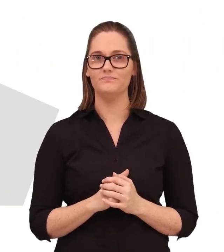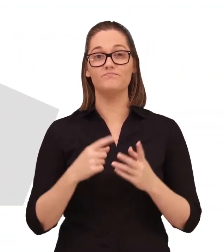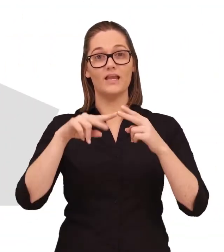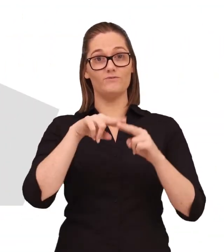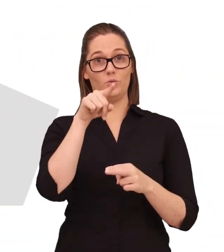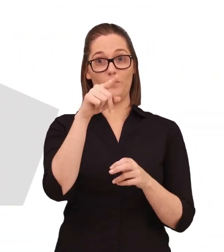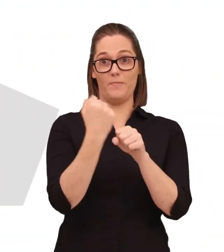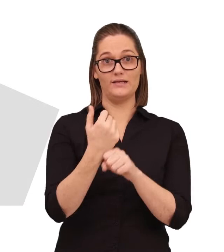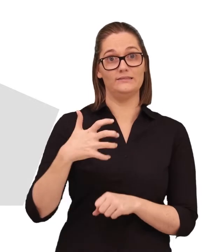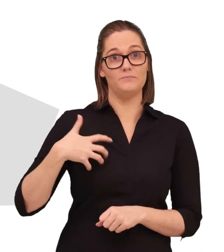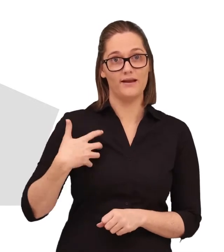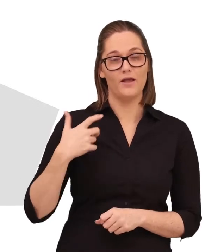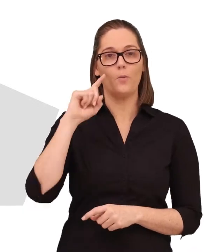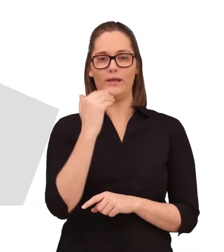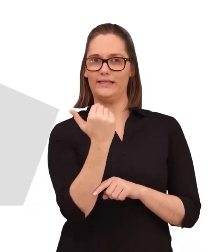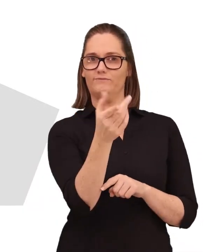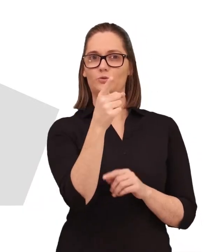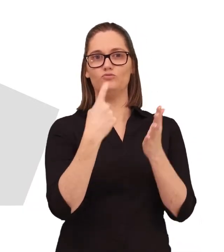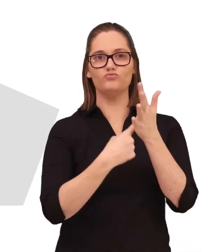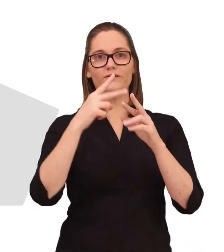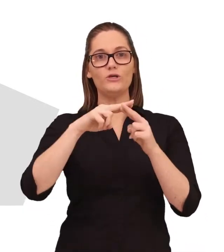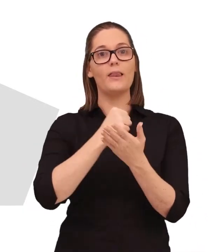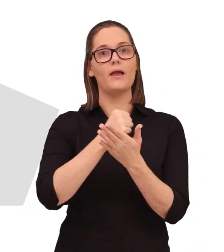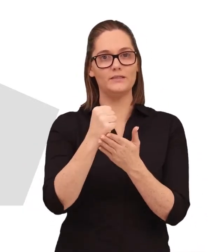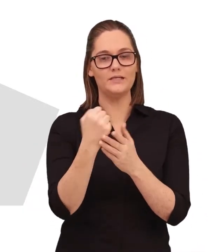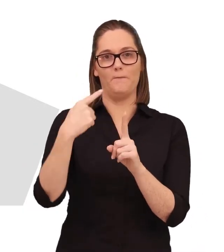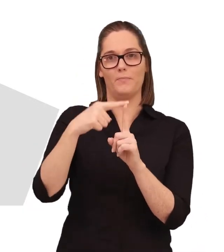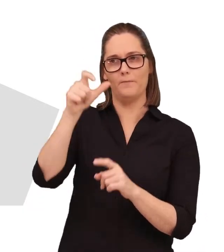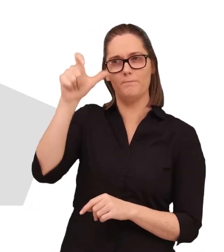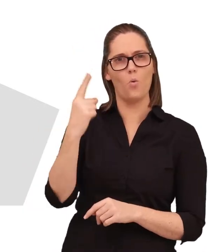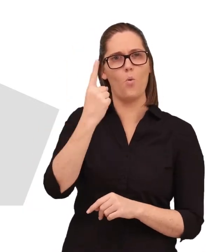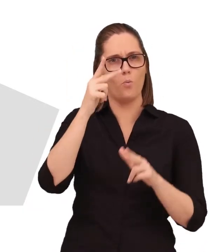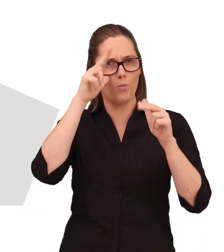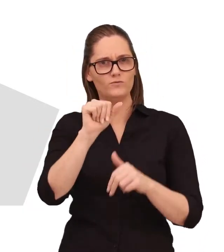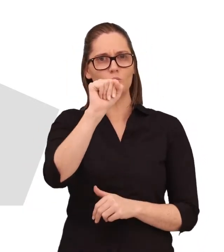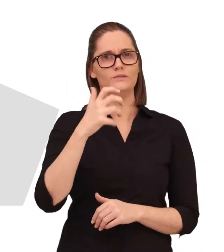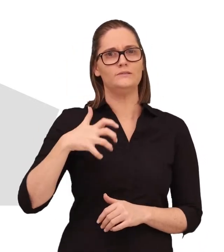we'll give you a reference number and the name and contact details of the person who will help you